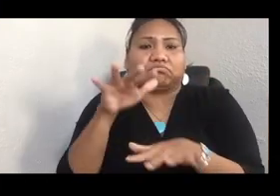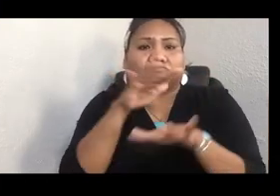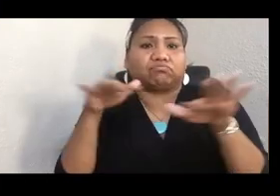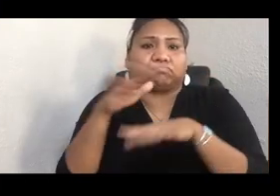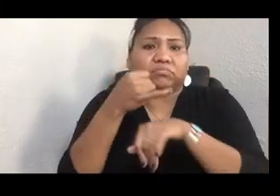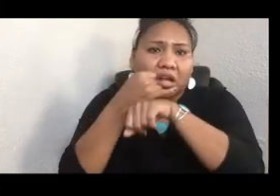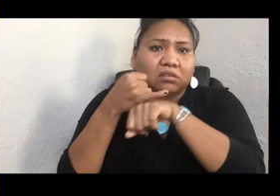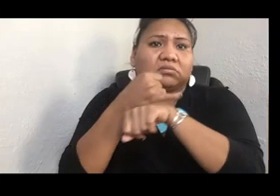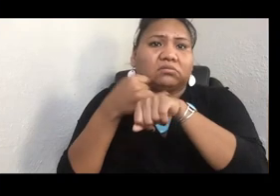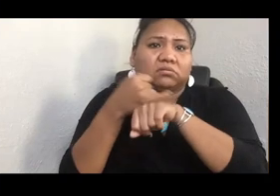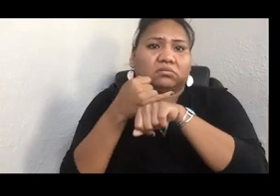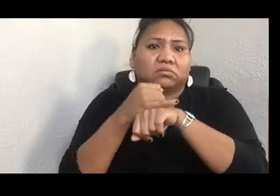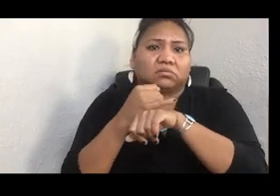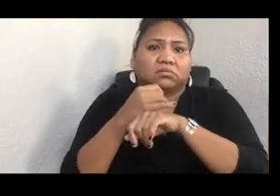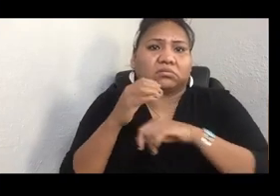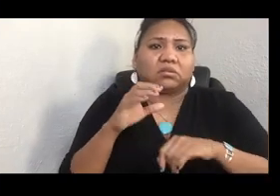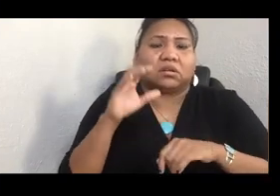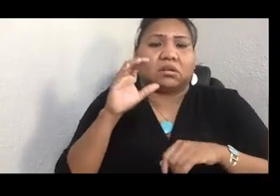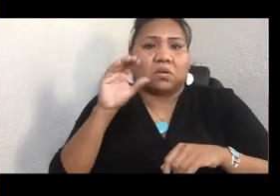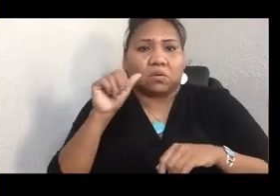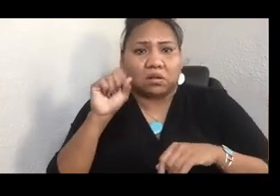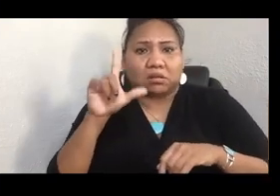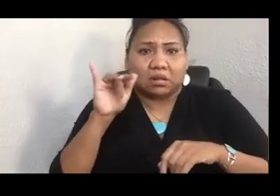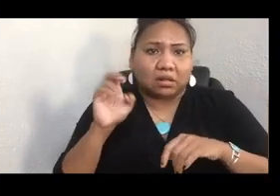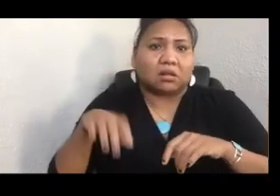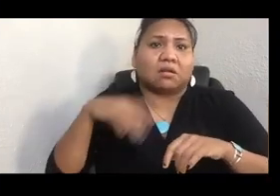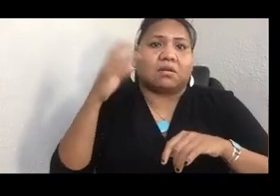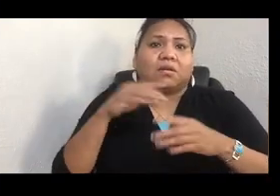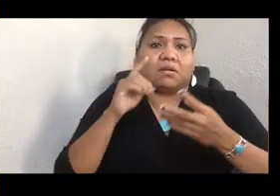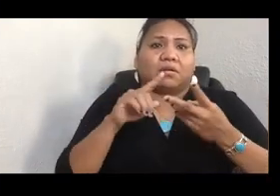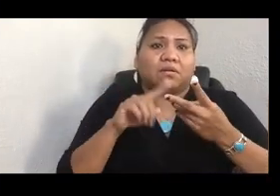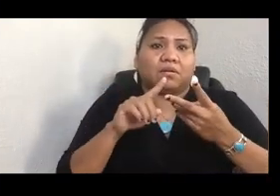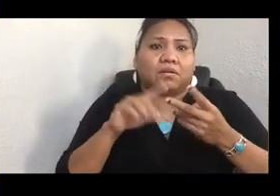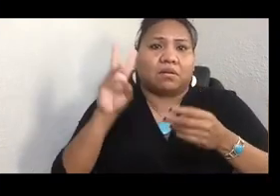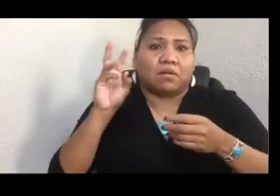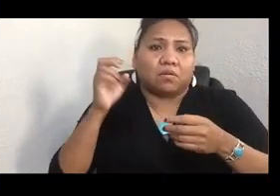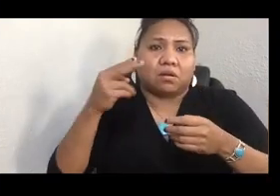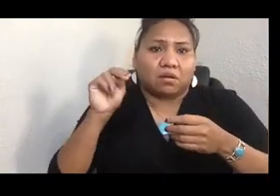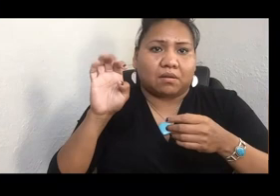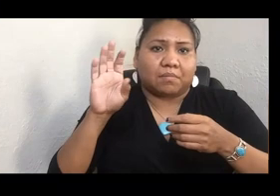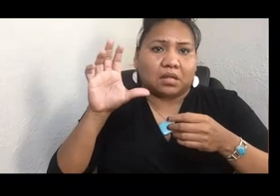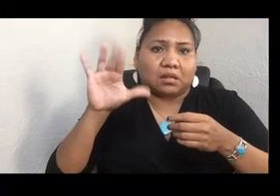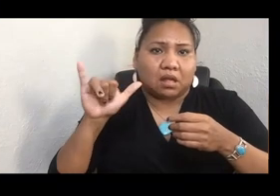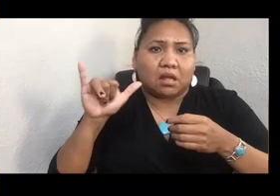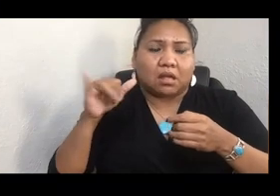and Whidbey and Shaw, and all these places that are our ancestral territories that we can get to by canoe now.